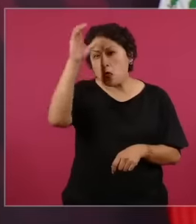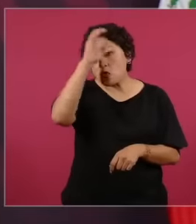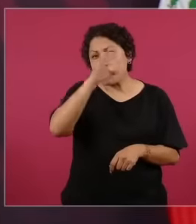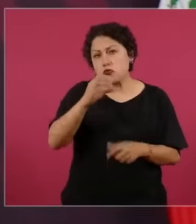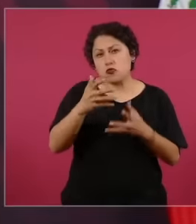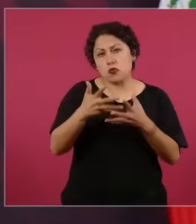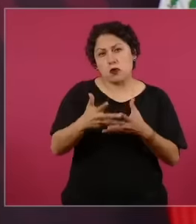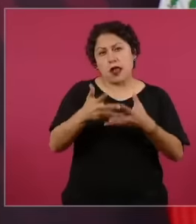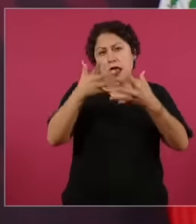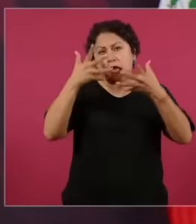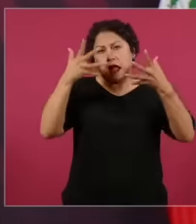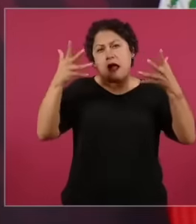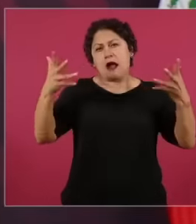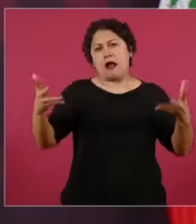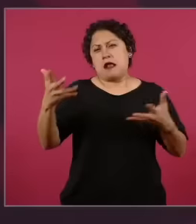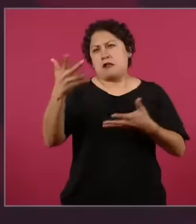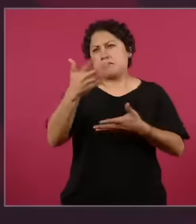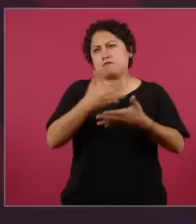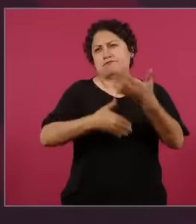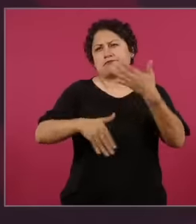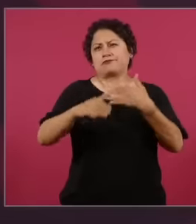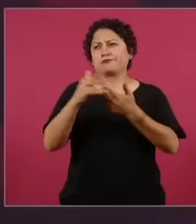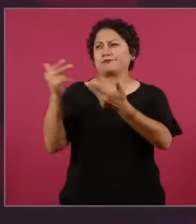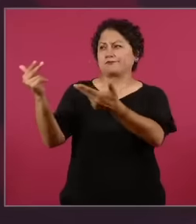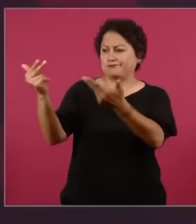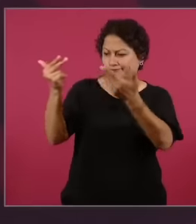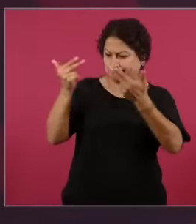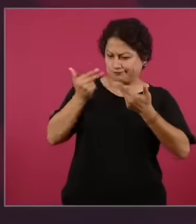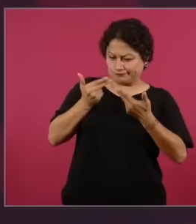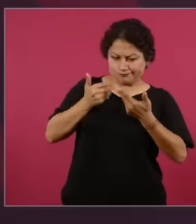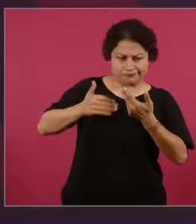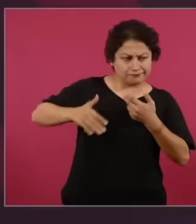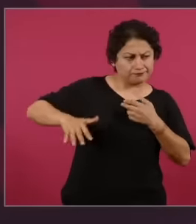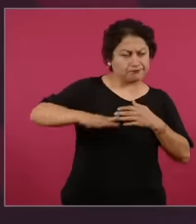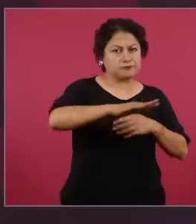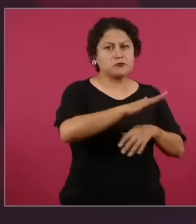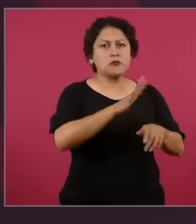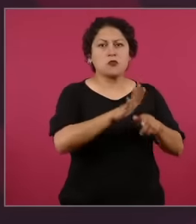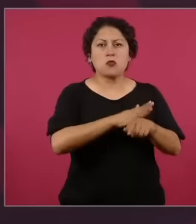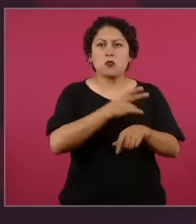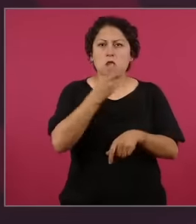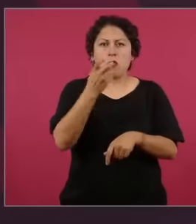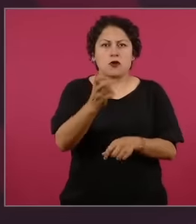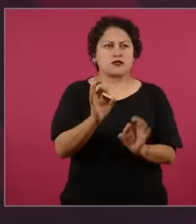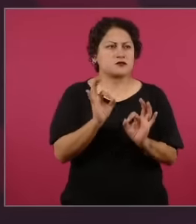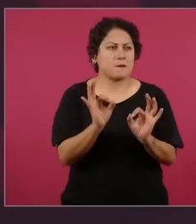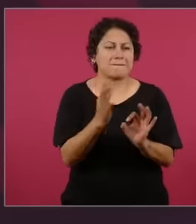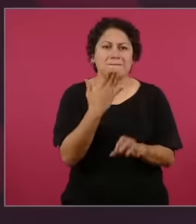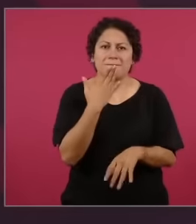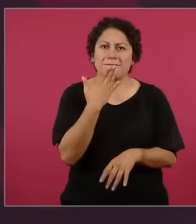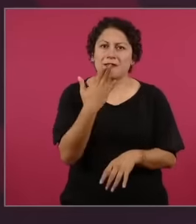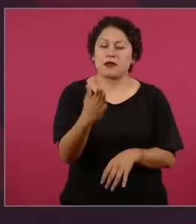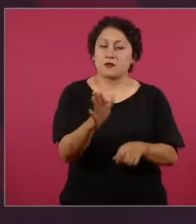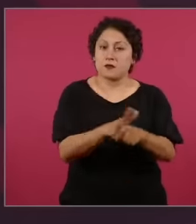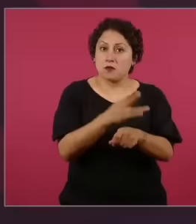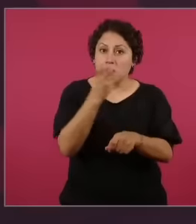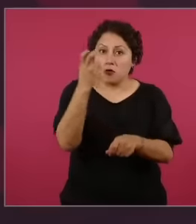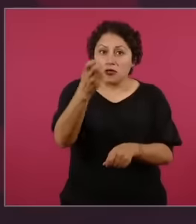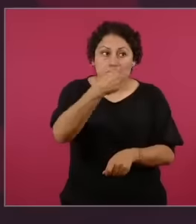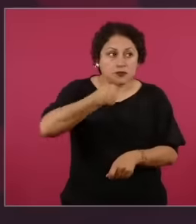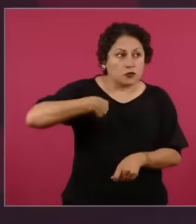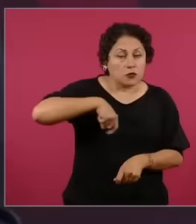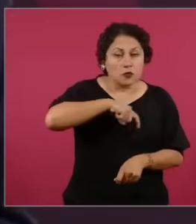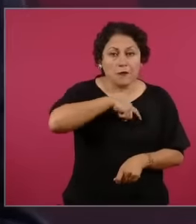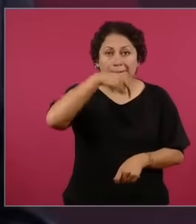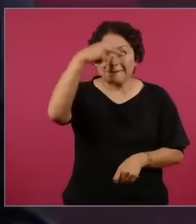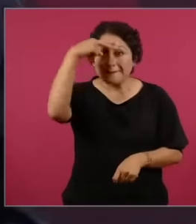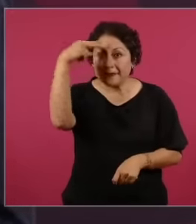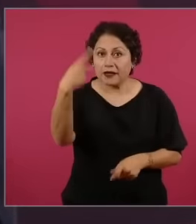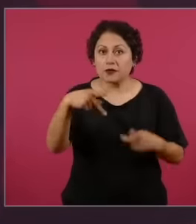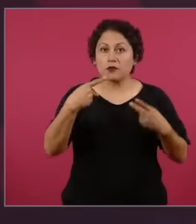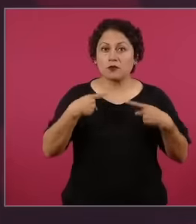quite quite well very well and we should feel proud and they are no longer this